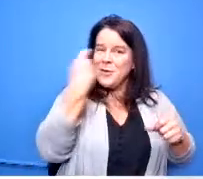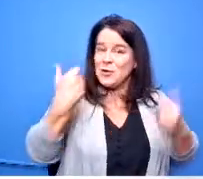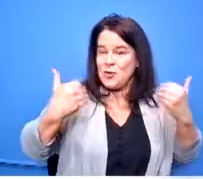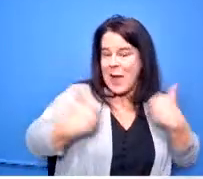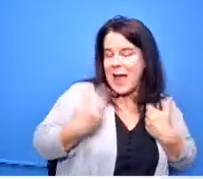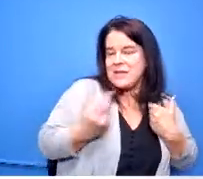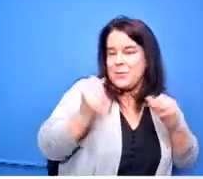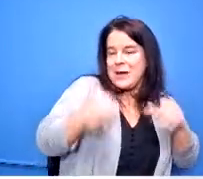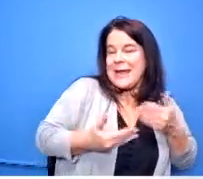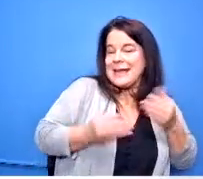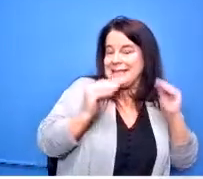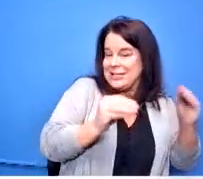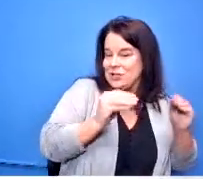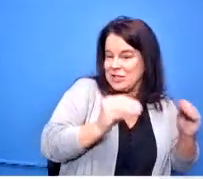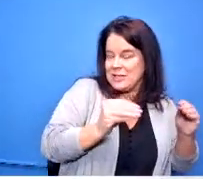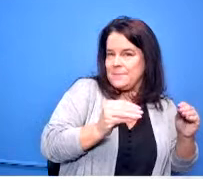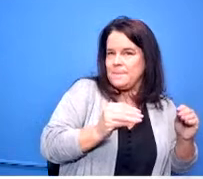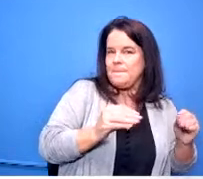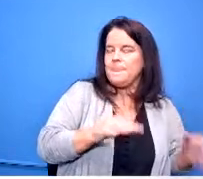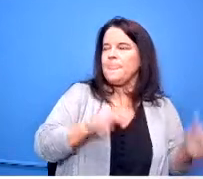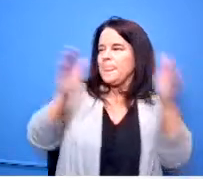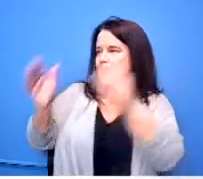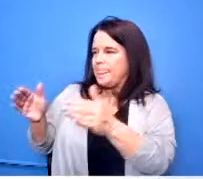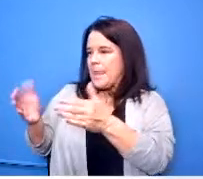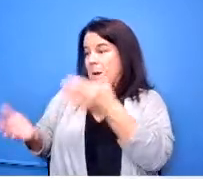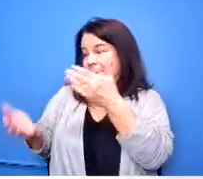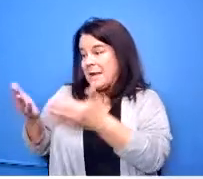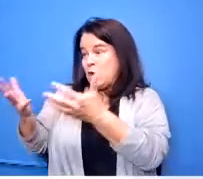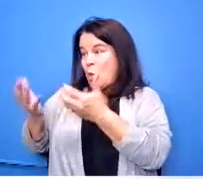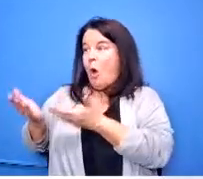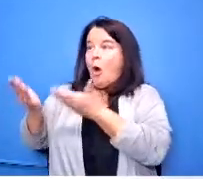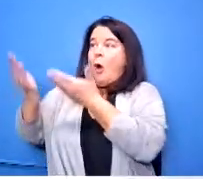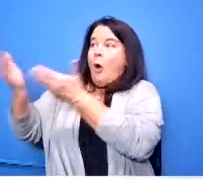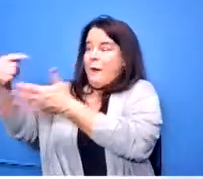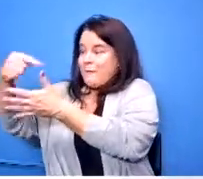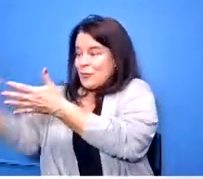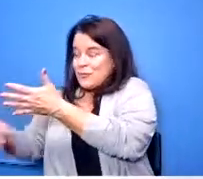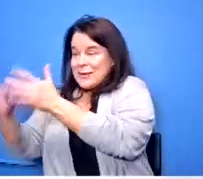versus being in a school where you might want to offer all of these computer science classes but